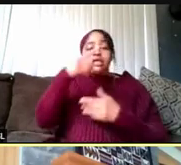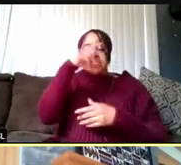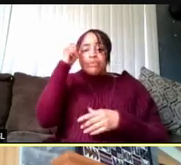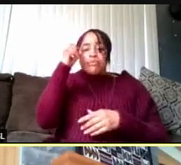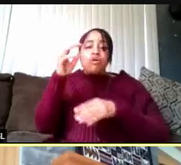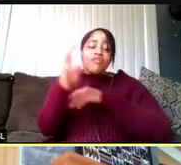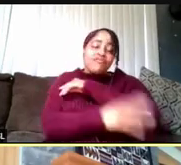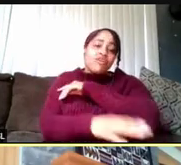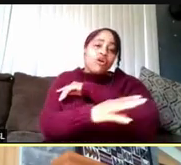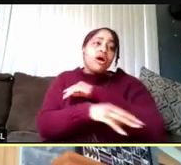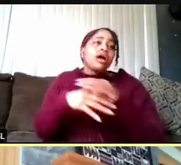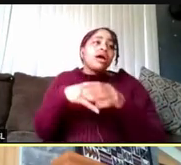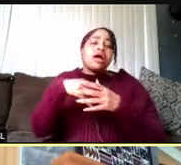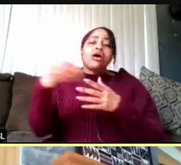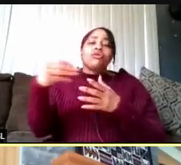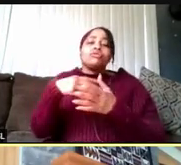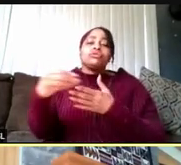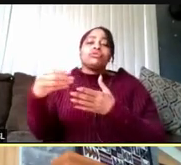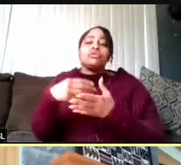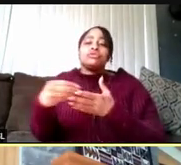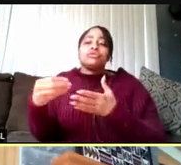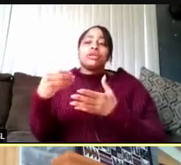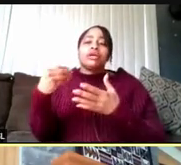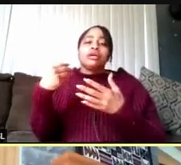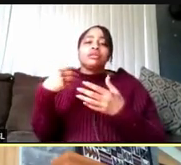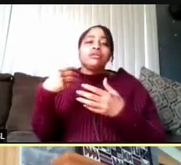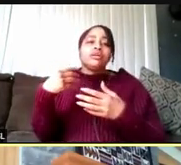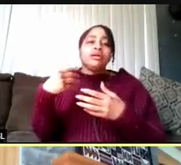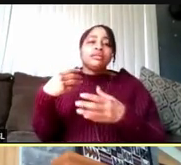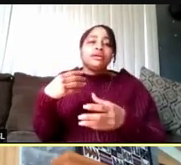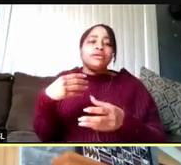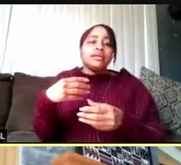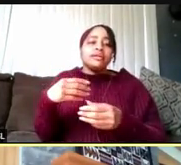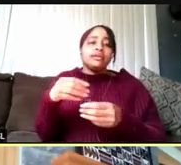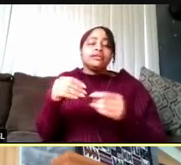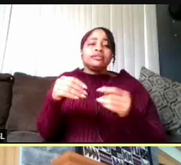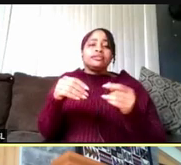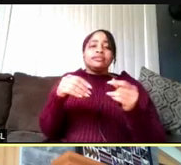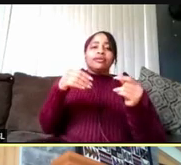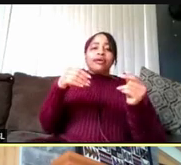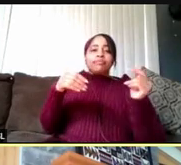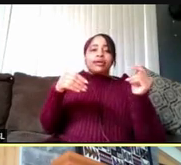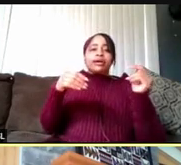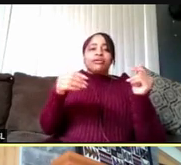outdoor masking will become less essential, but more to come on that.